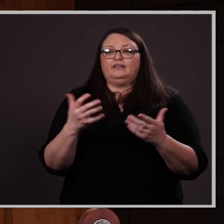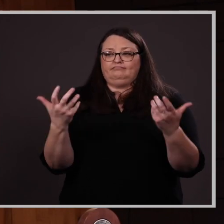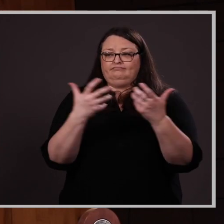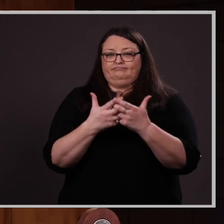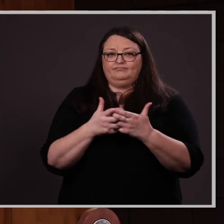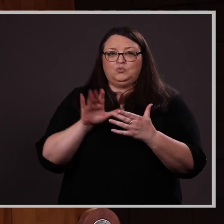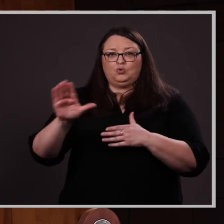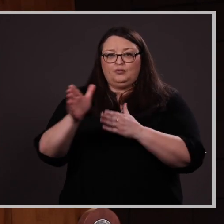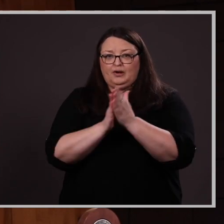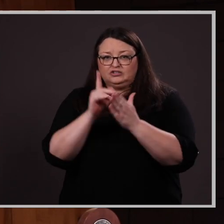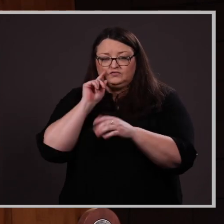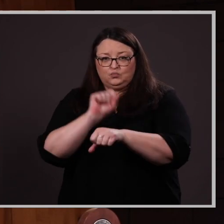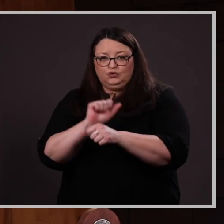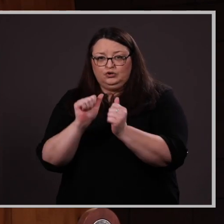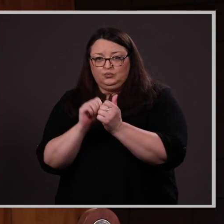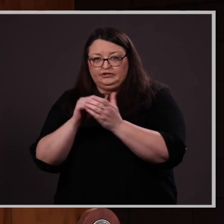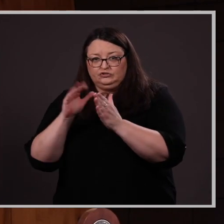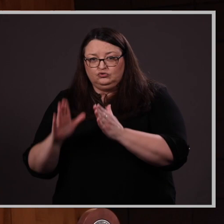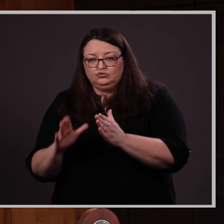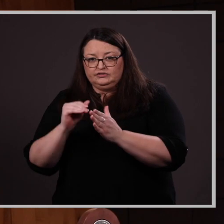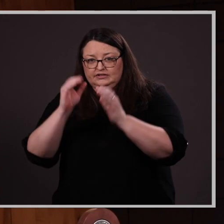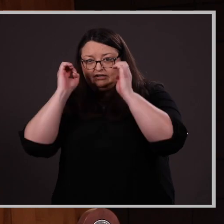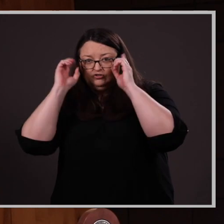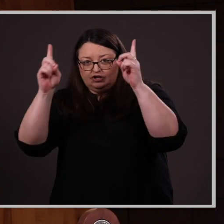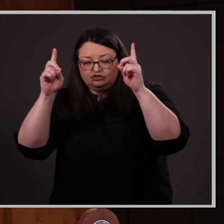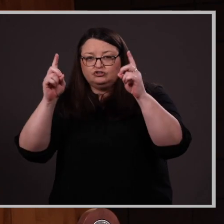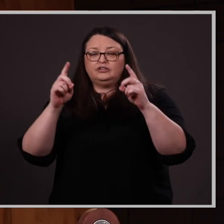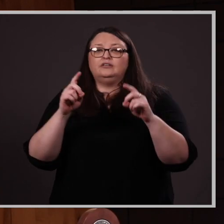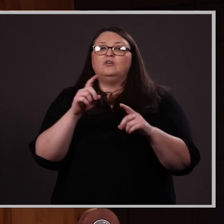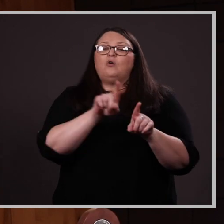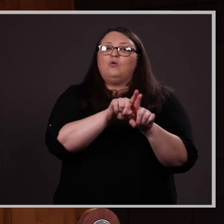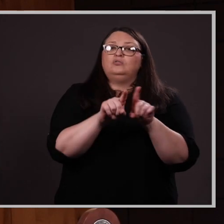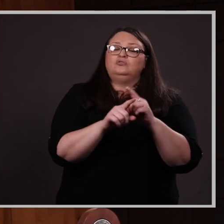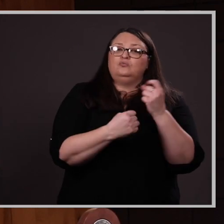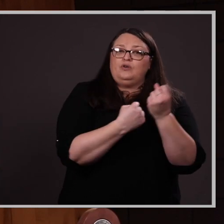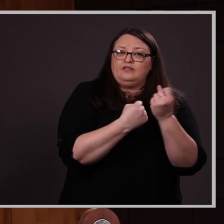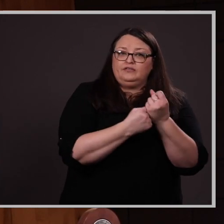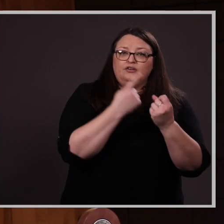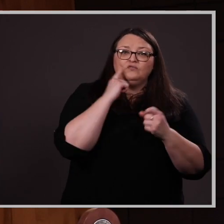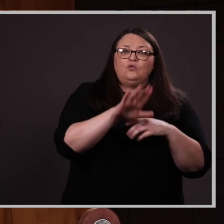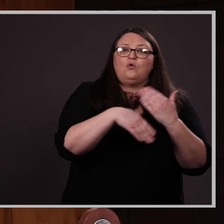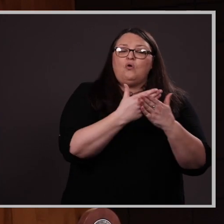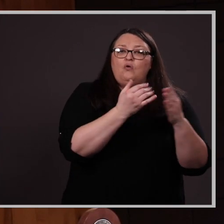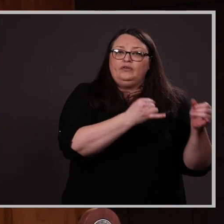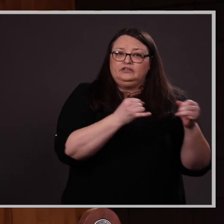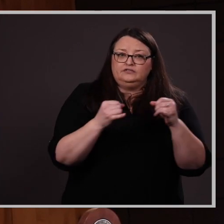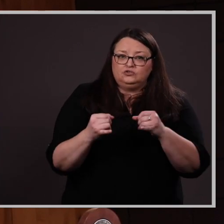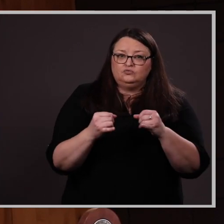for working with students and education, and also advocating for all individuals on the